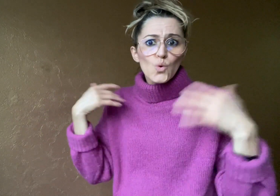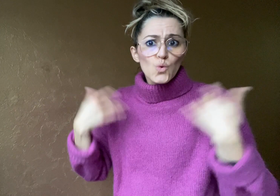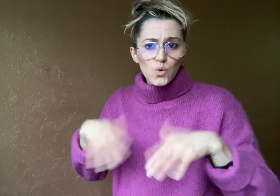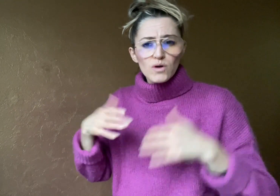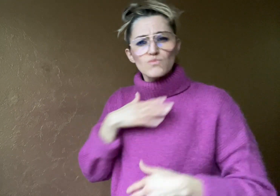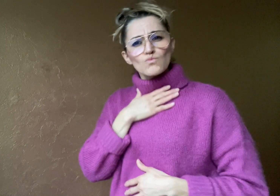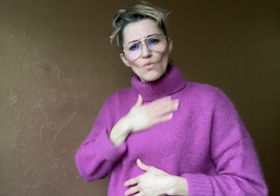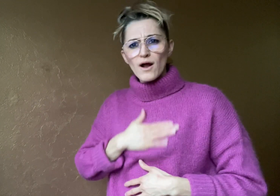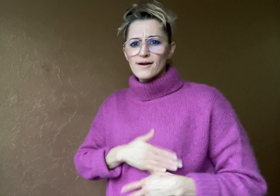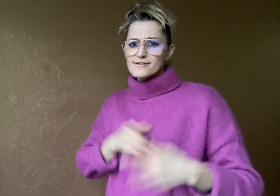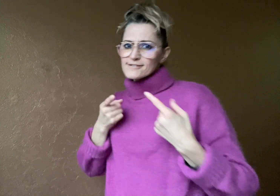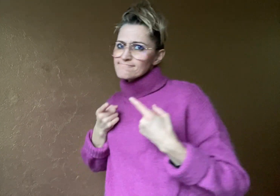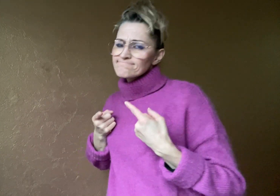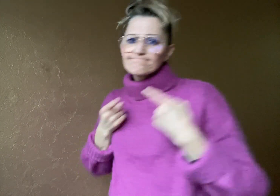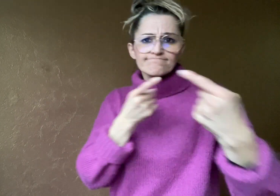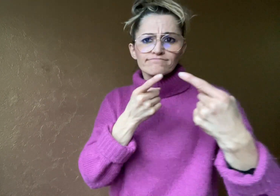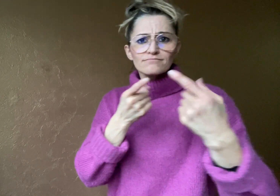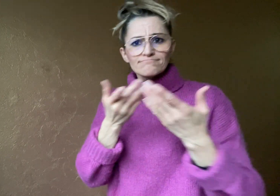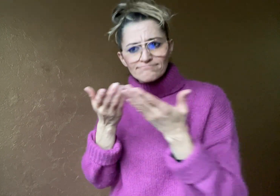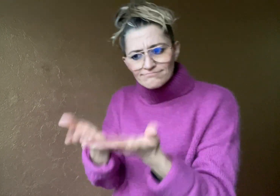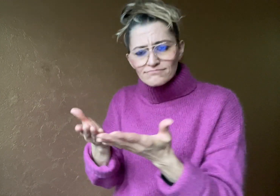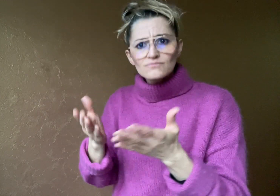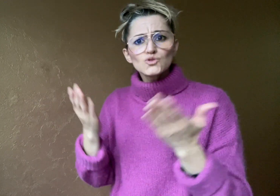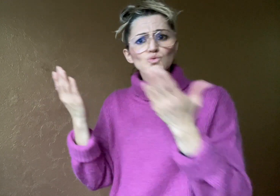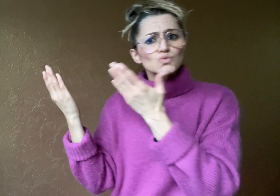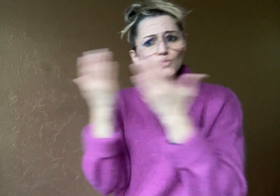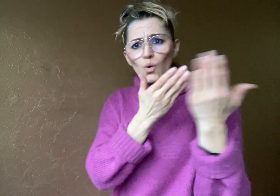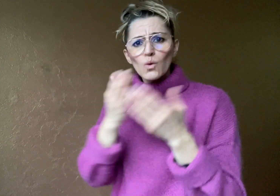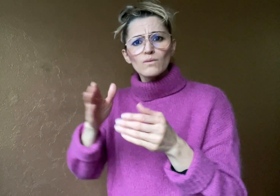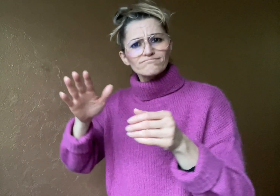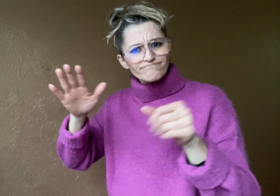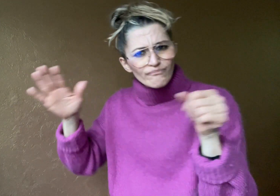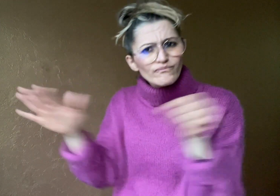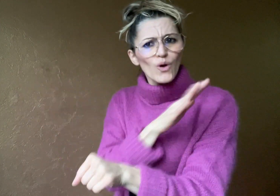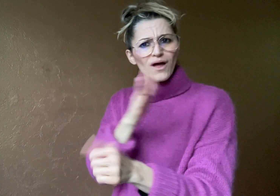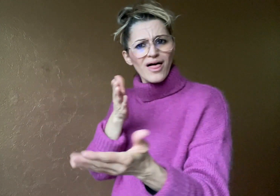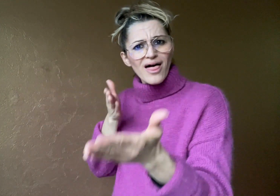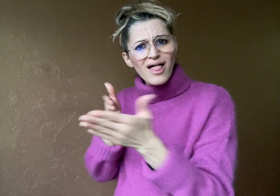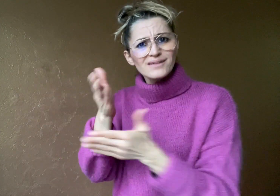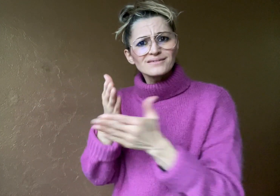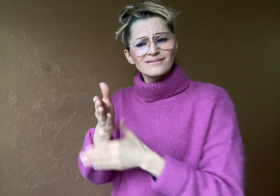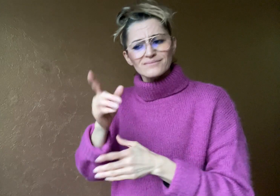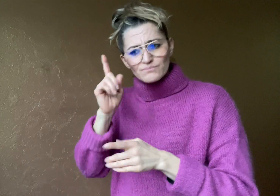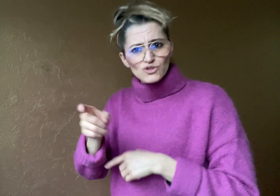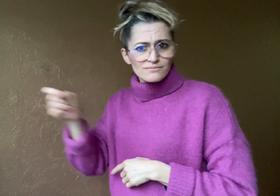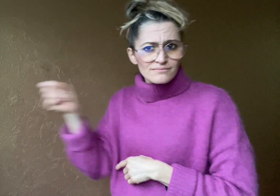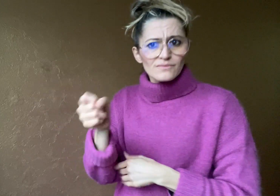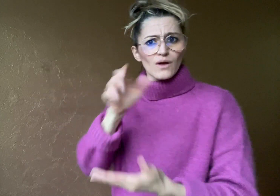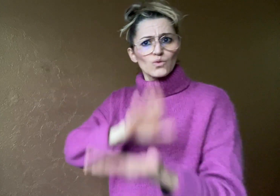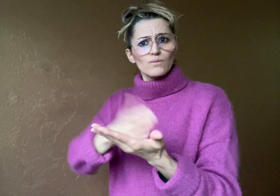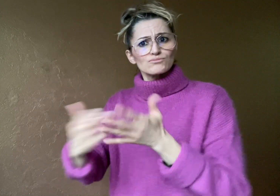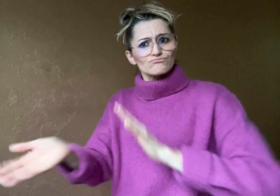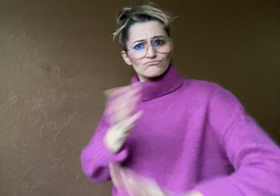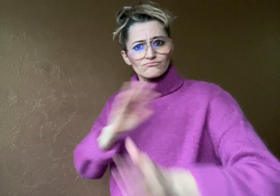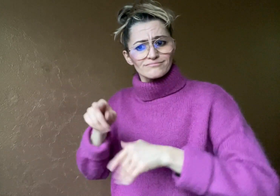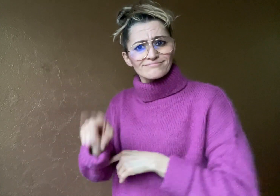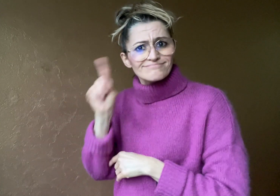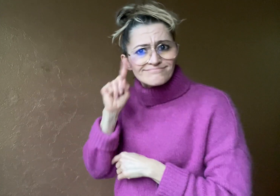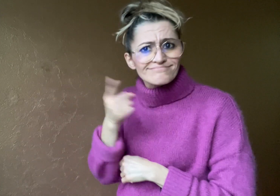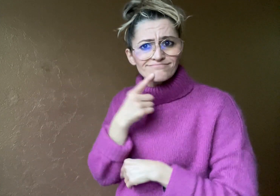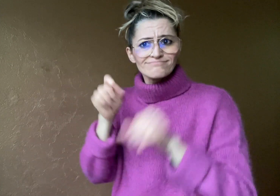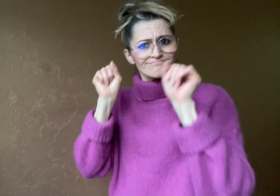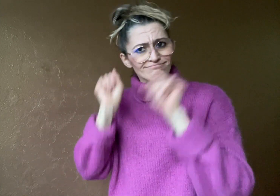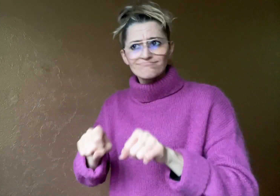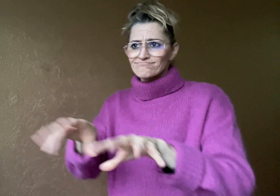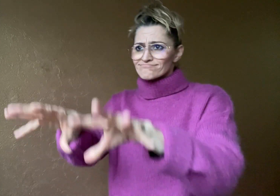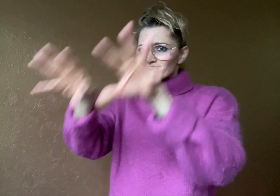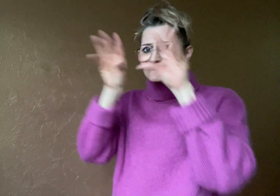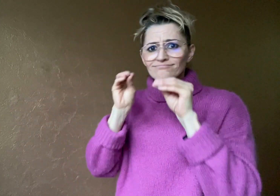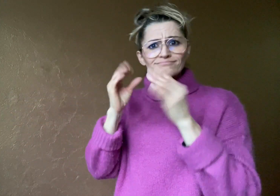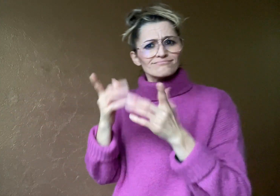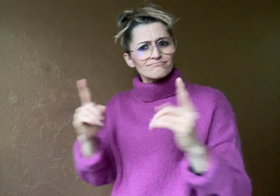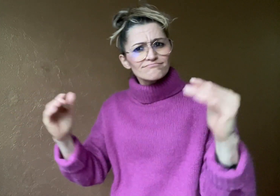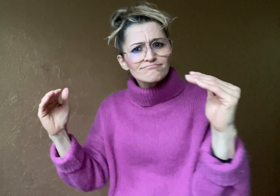for full-time classroom ISL interpreters for Calum so he will